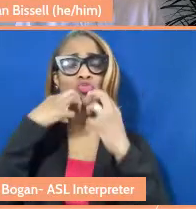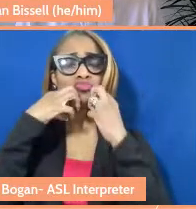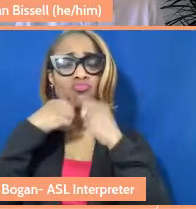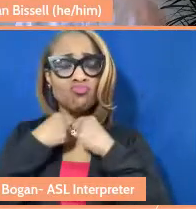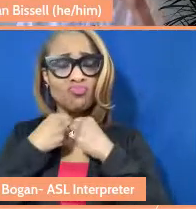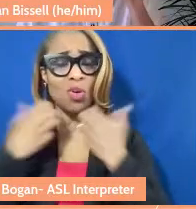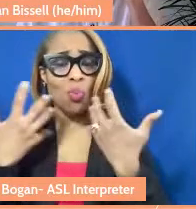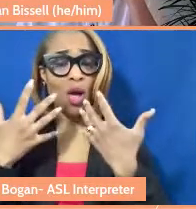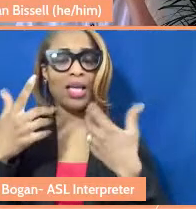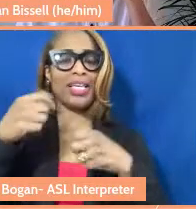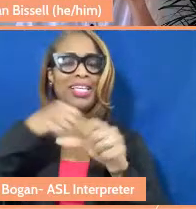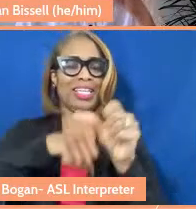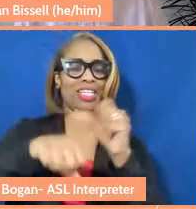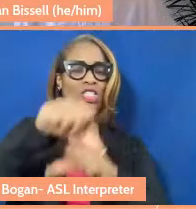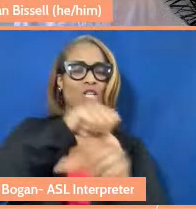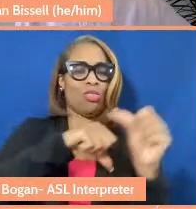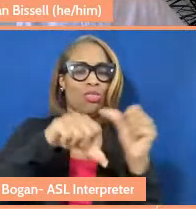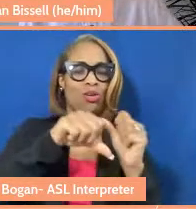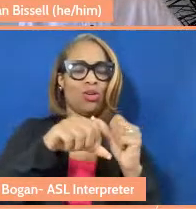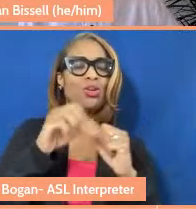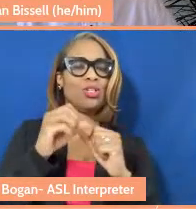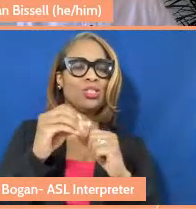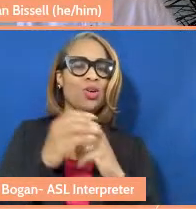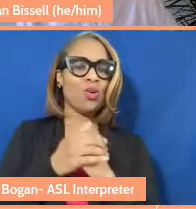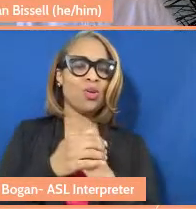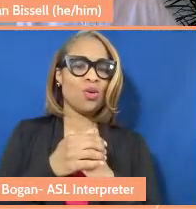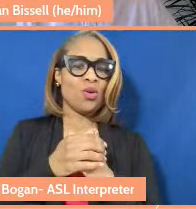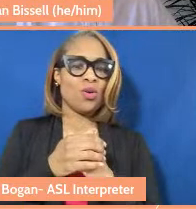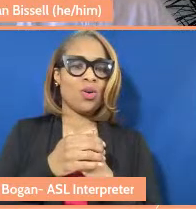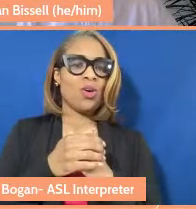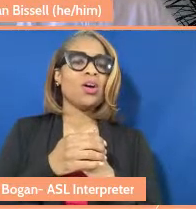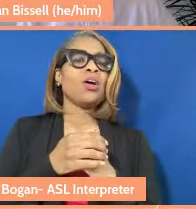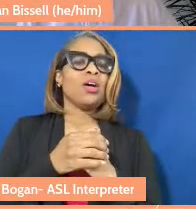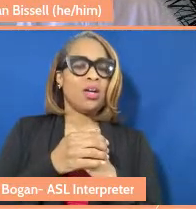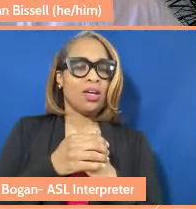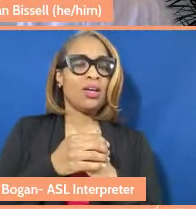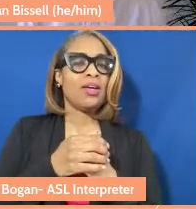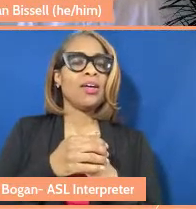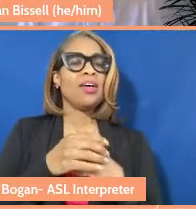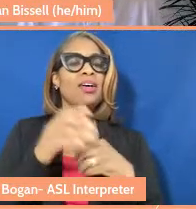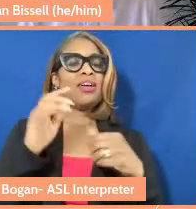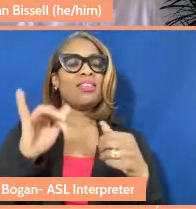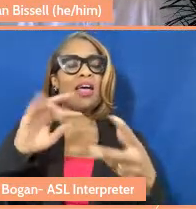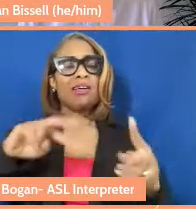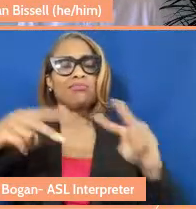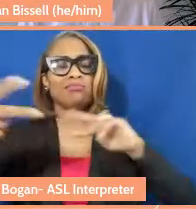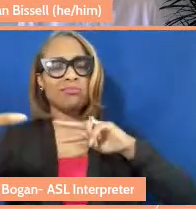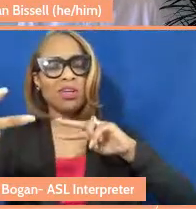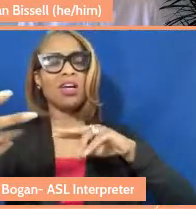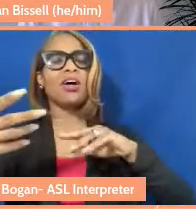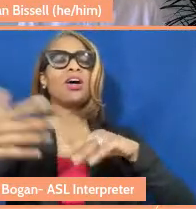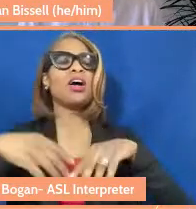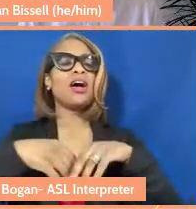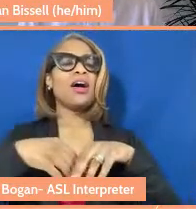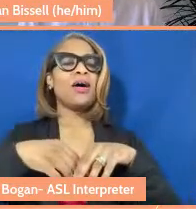And so I think the reciprocal nature, and even reciprocal might point us in the wrong direction.